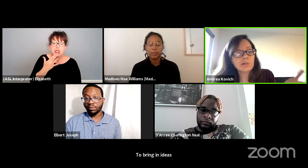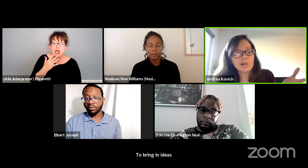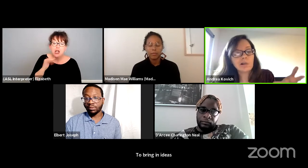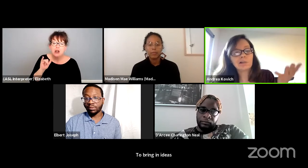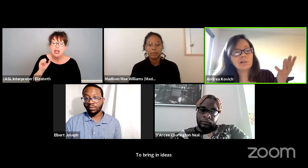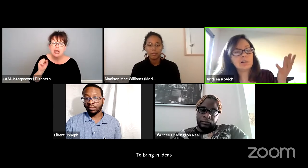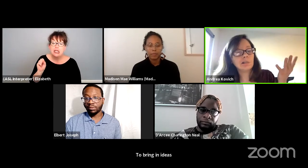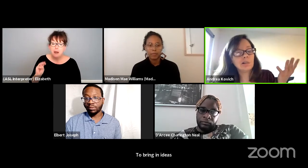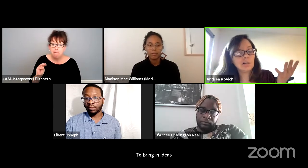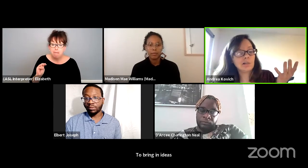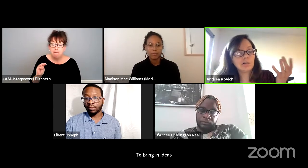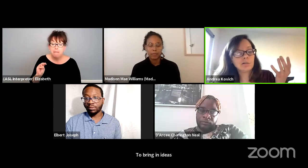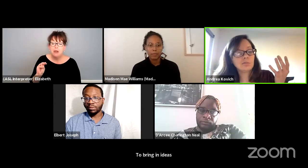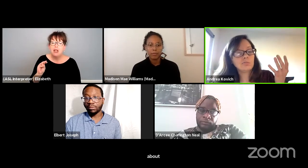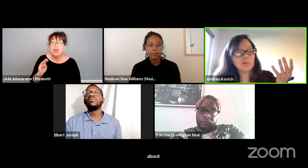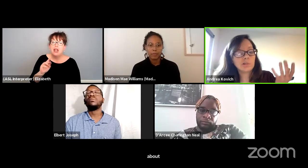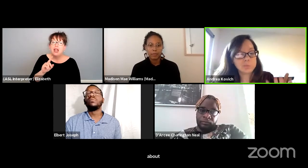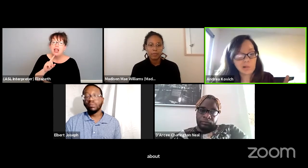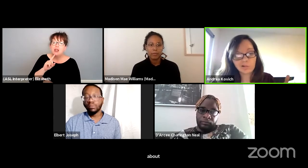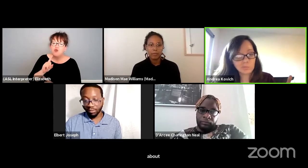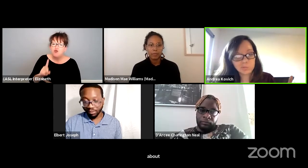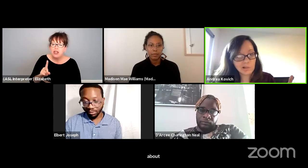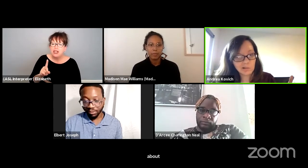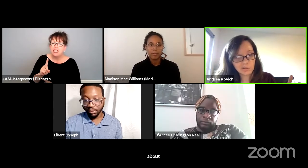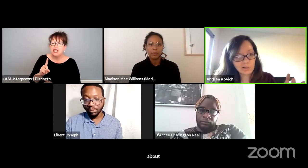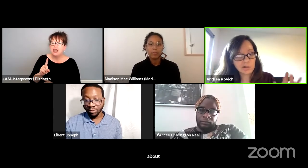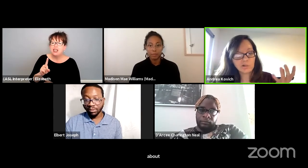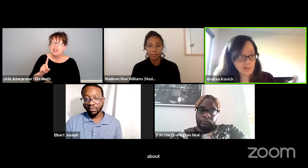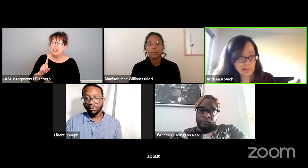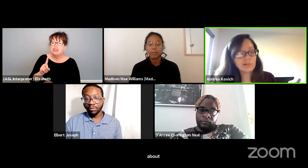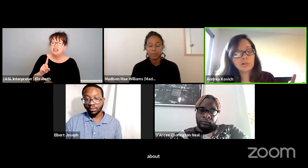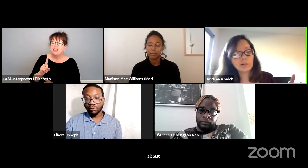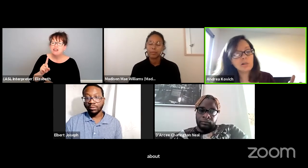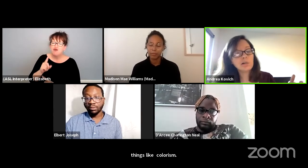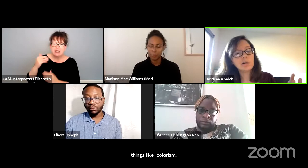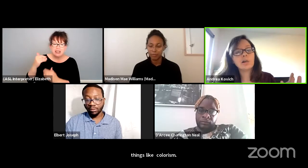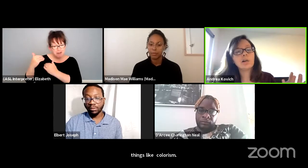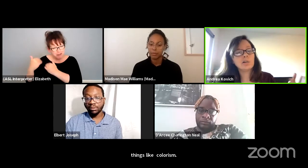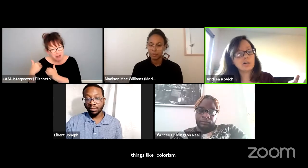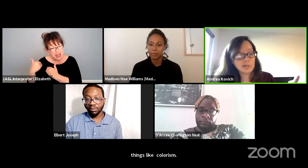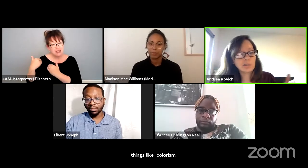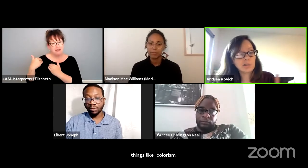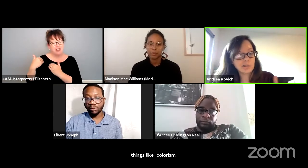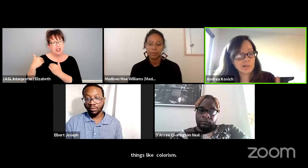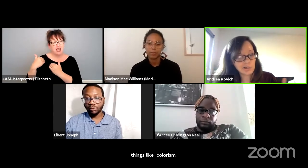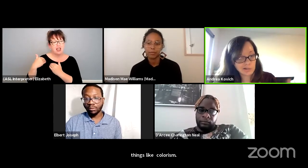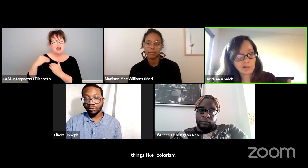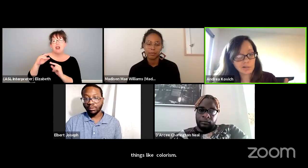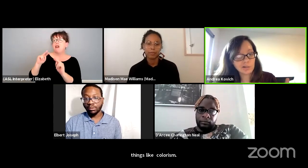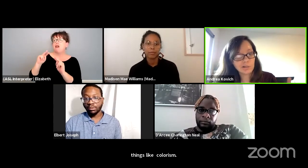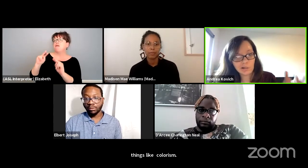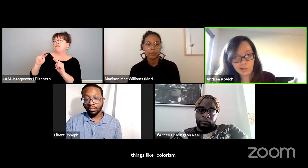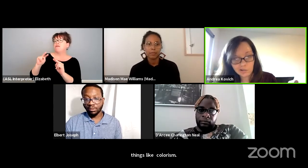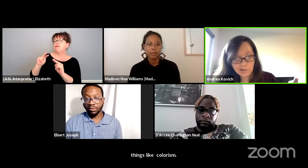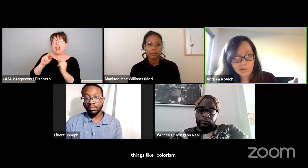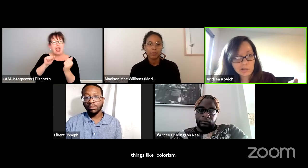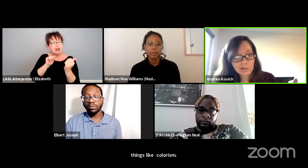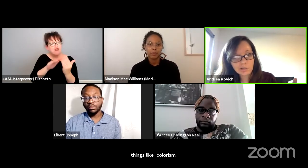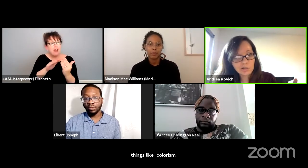and to actually responsibly address our intersection identities.